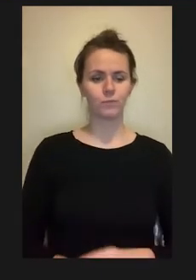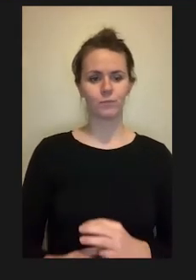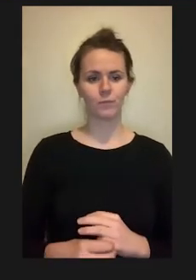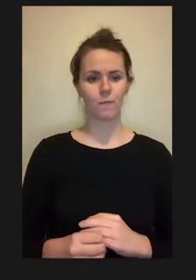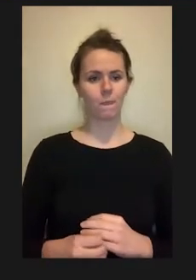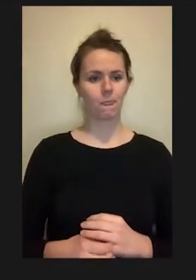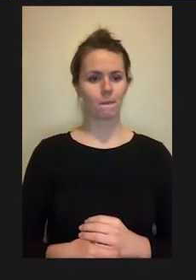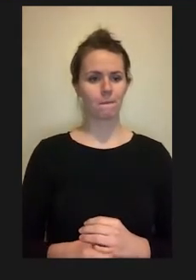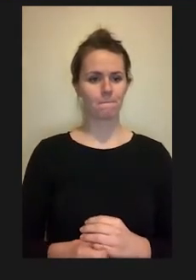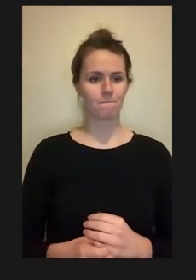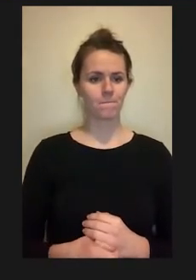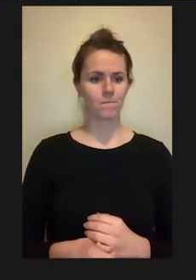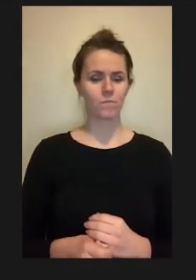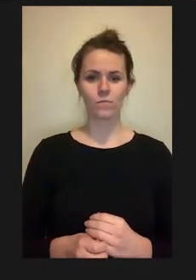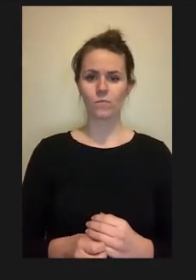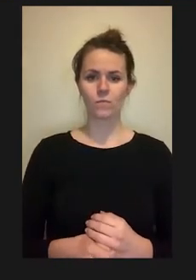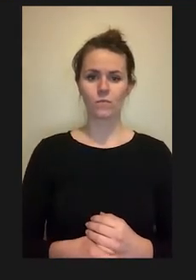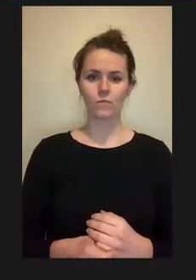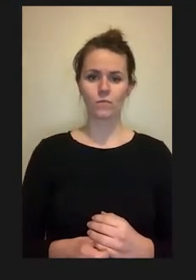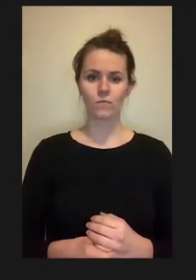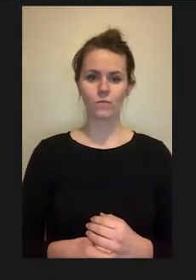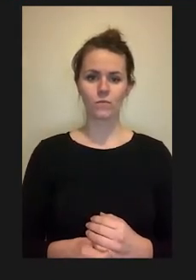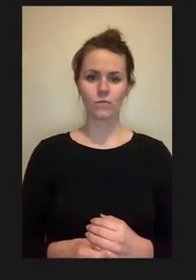So we first wanted to look at